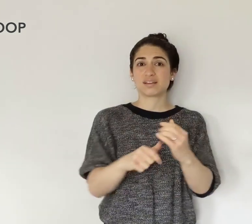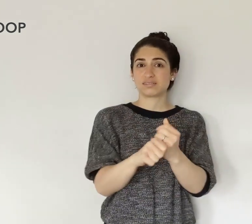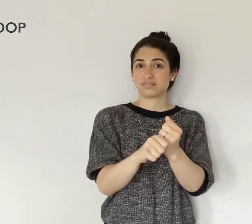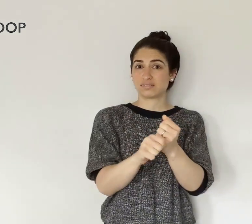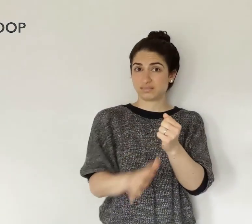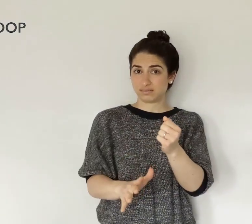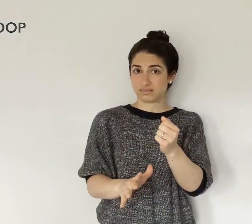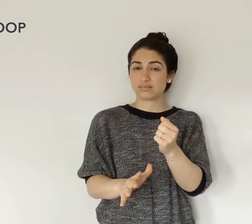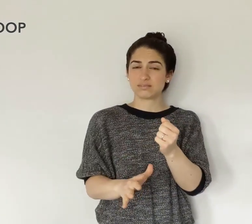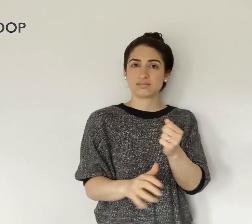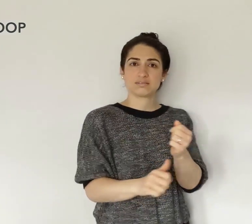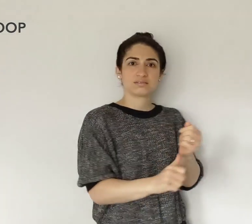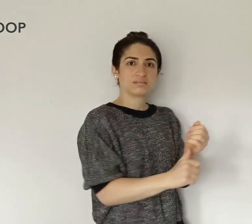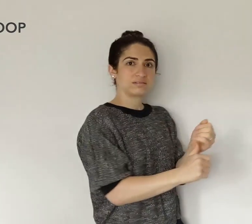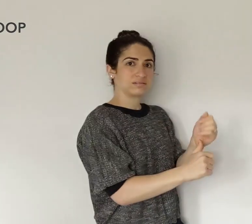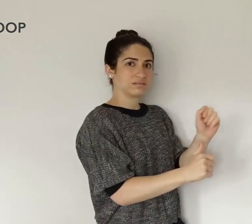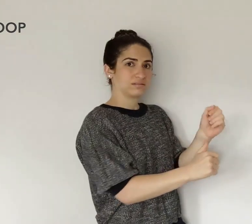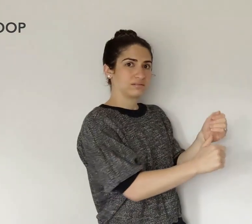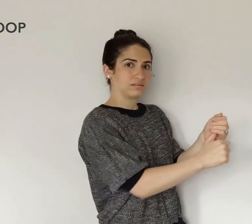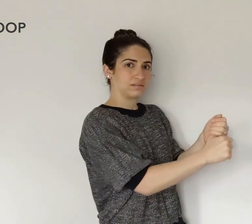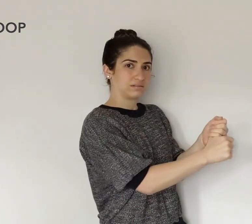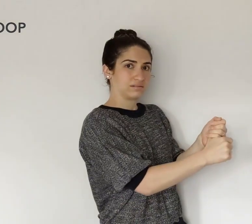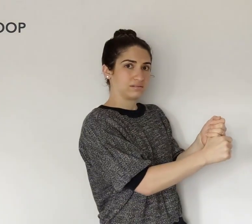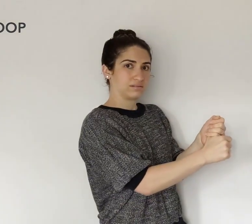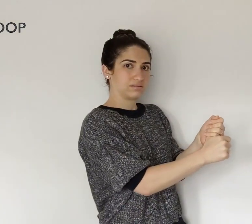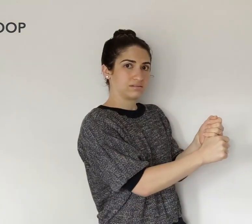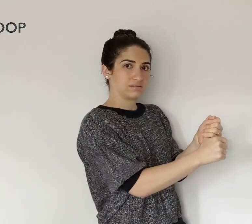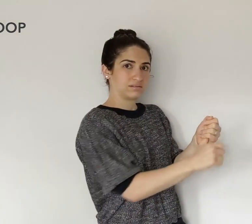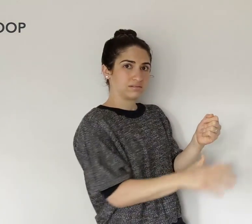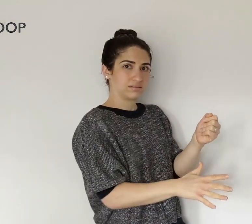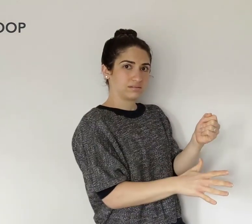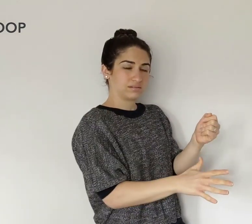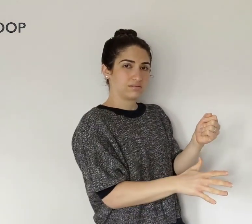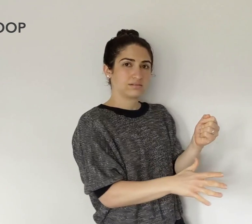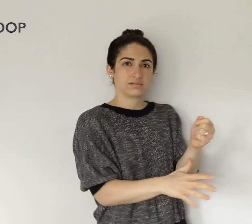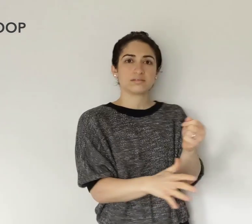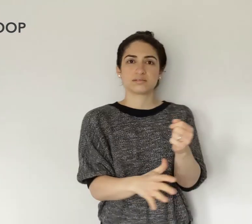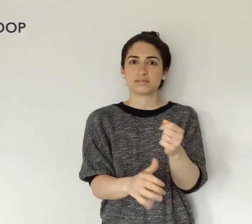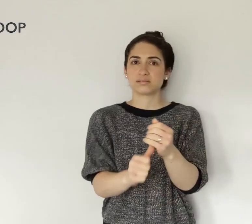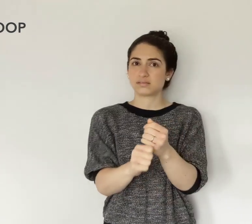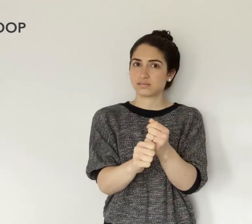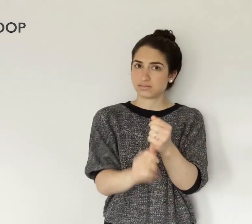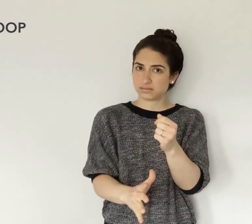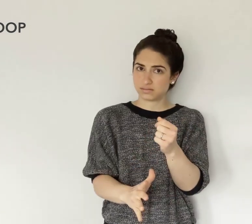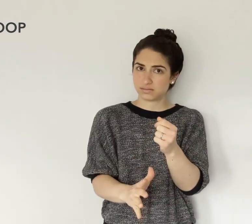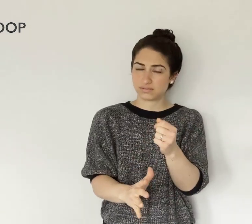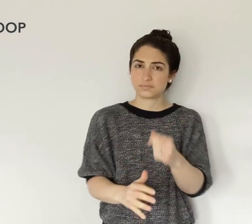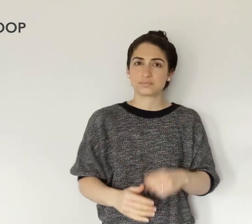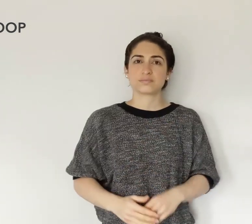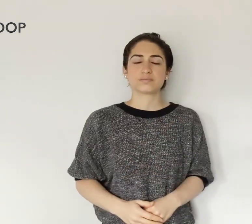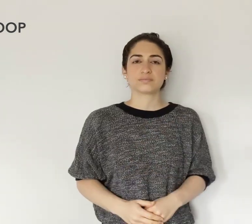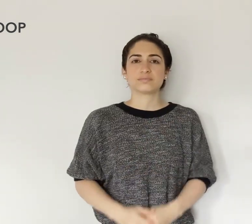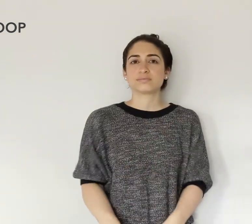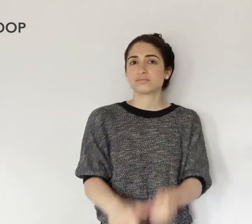So, this is the sign for POOP -- the thumb comes out of the opposite fist,